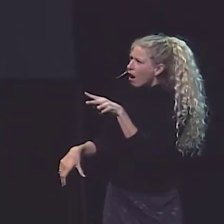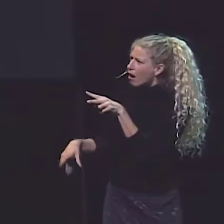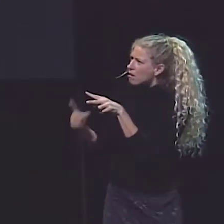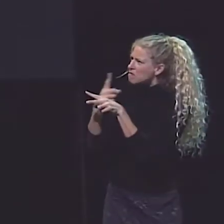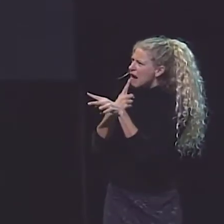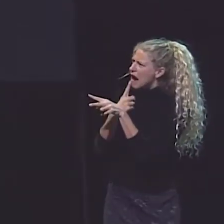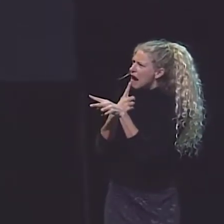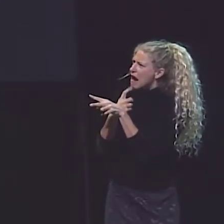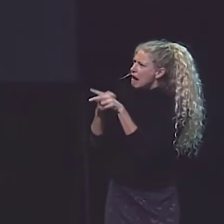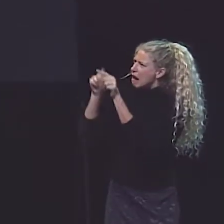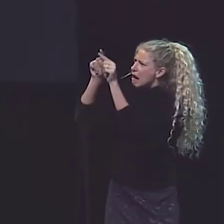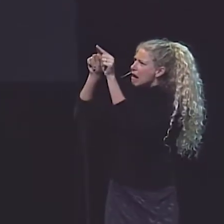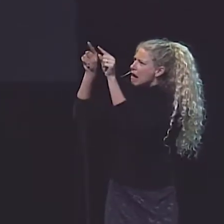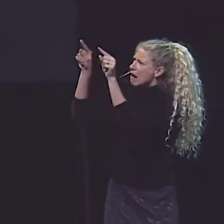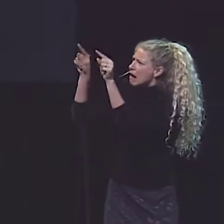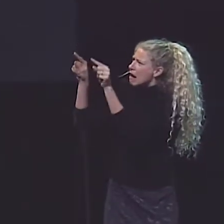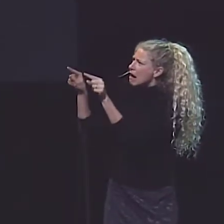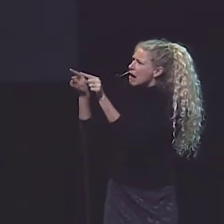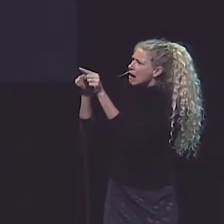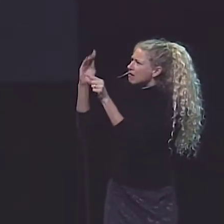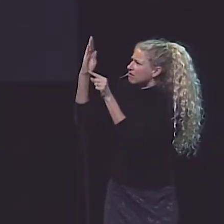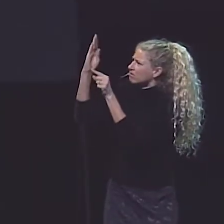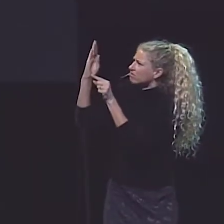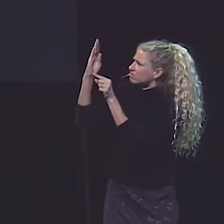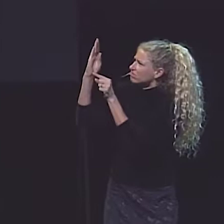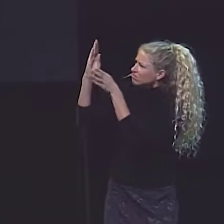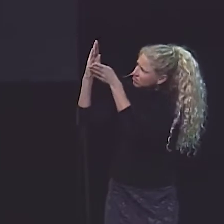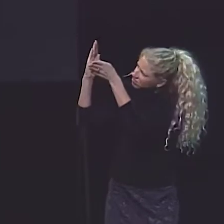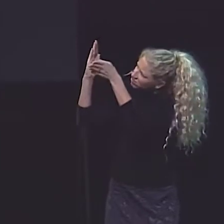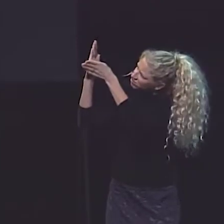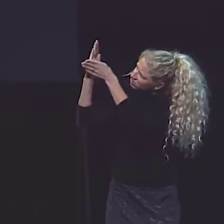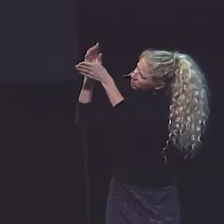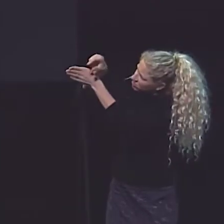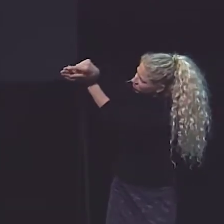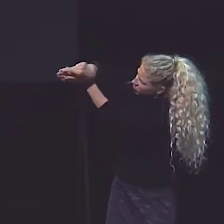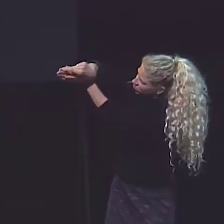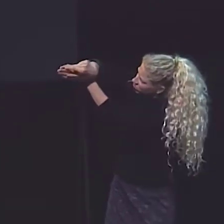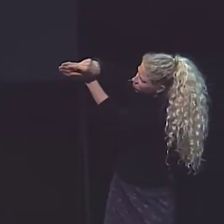AND I SEE A LITTLE, RED BOX ON THE WALL